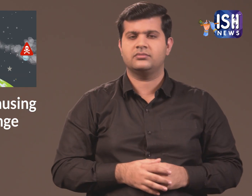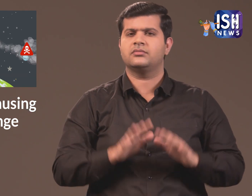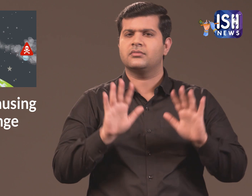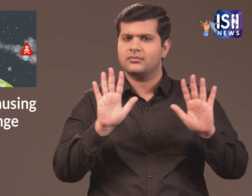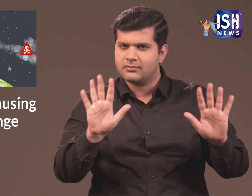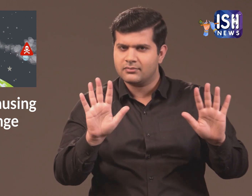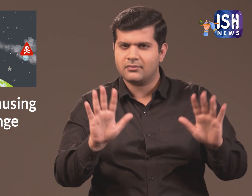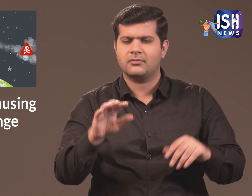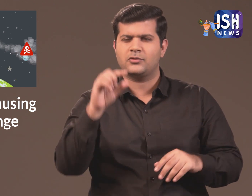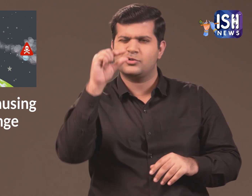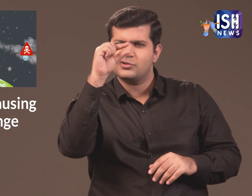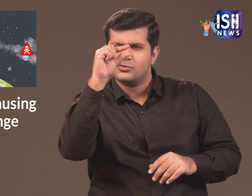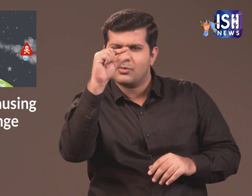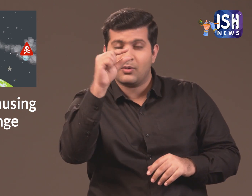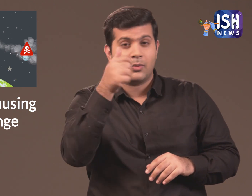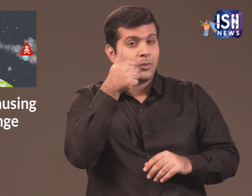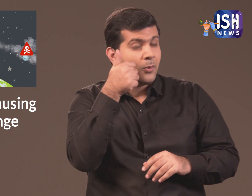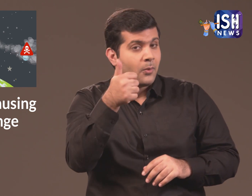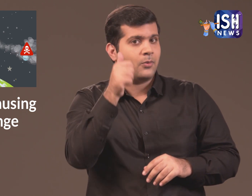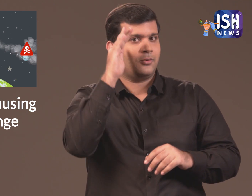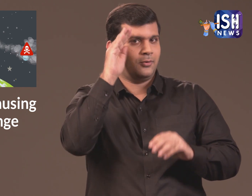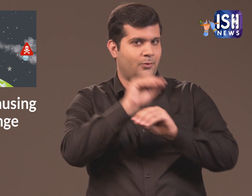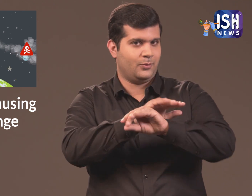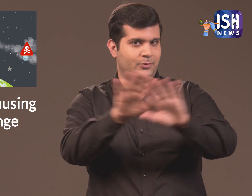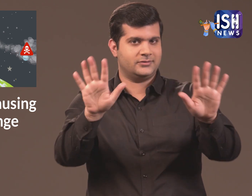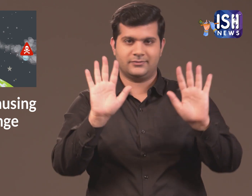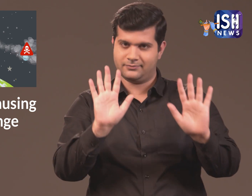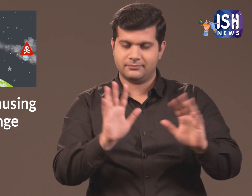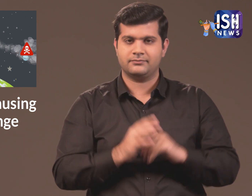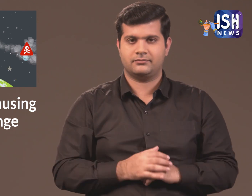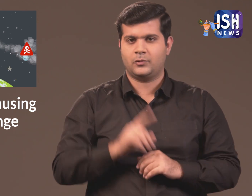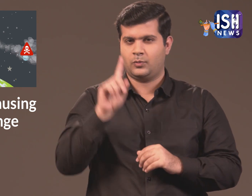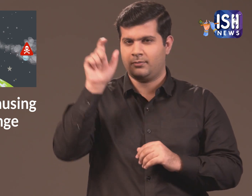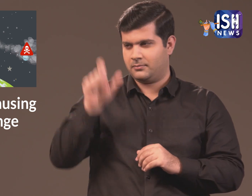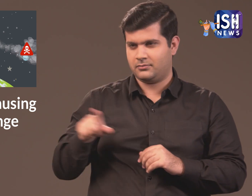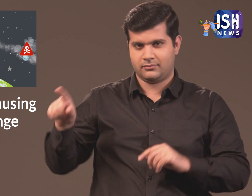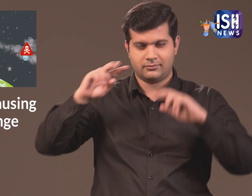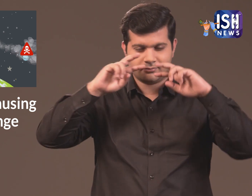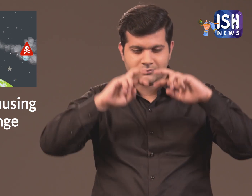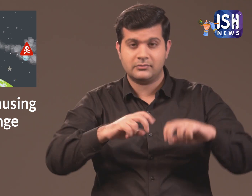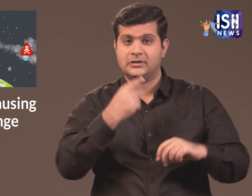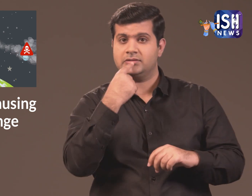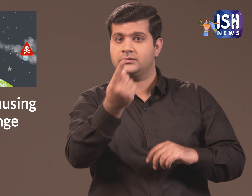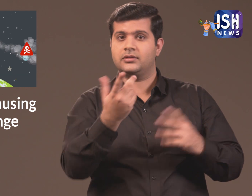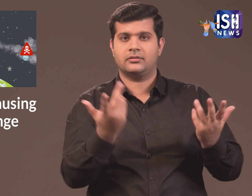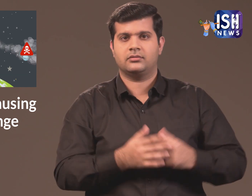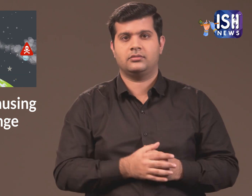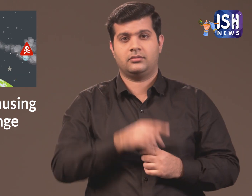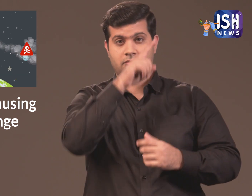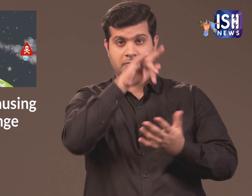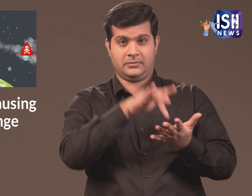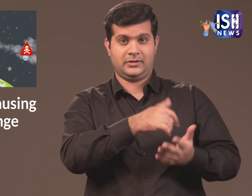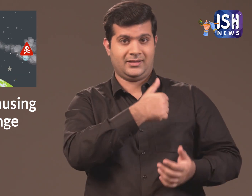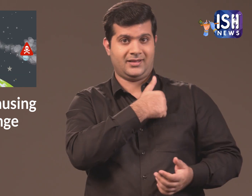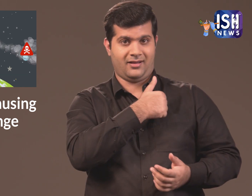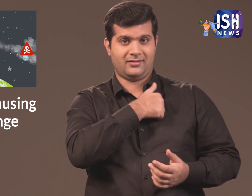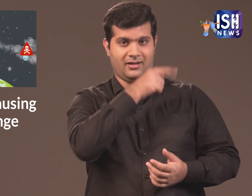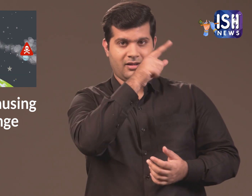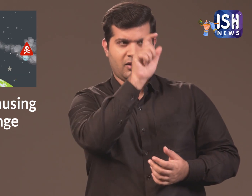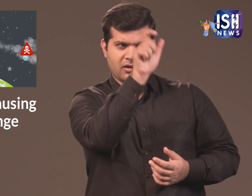There is a small good news. A researcher said that in Canada,